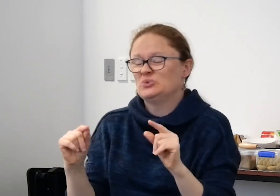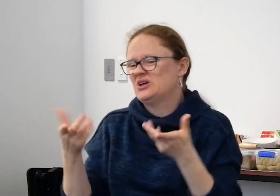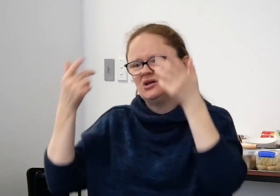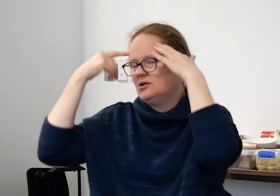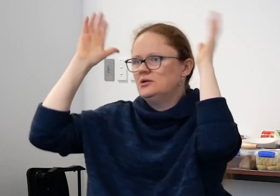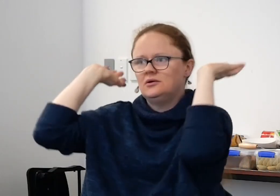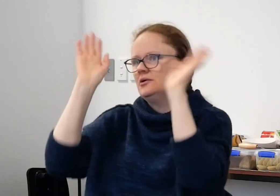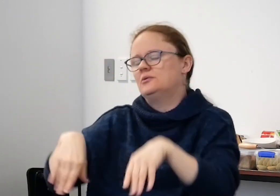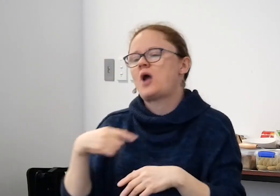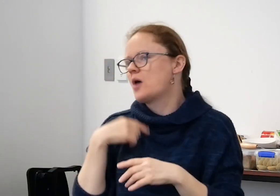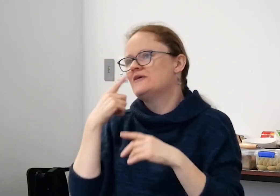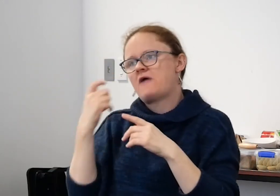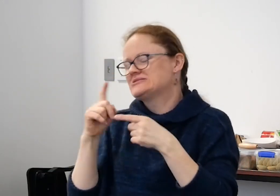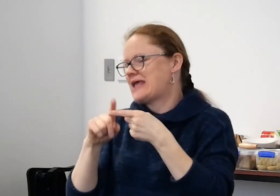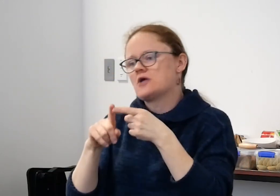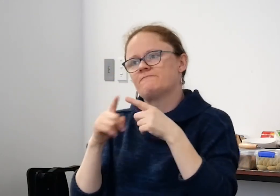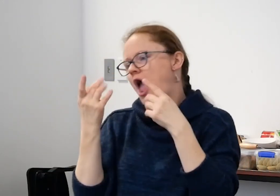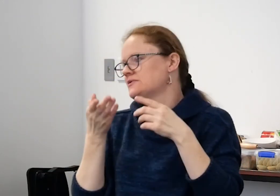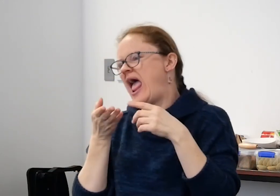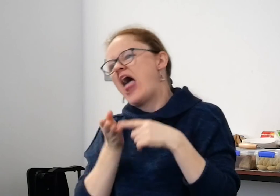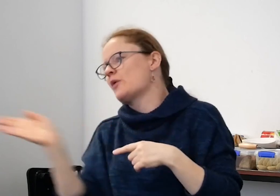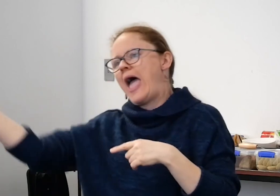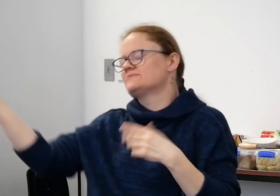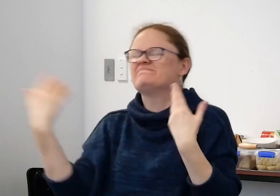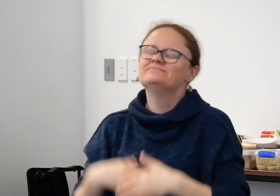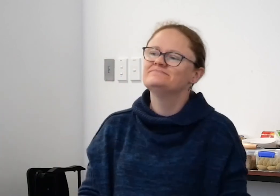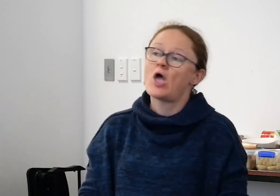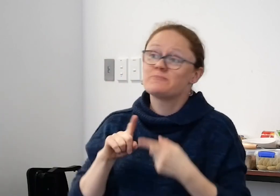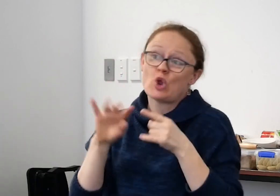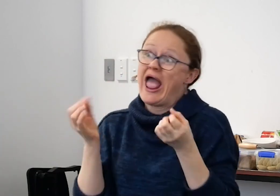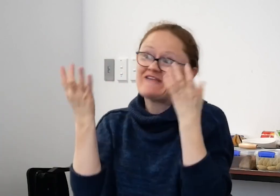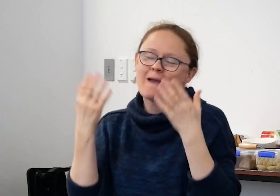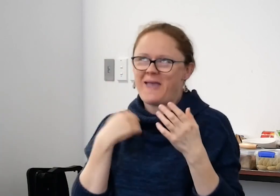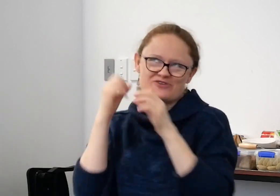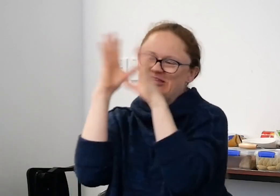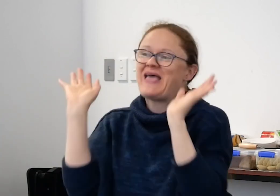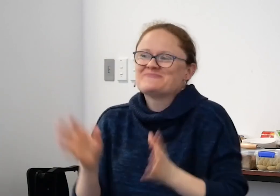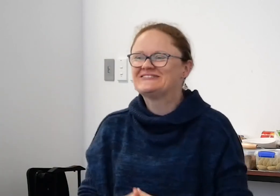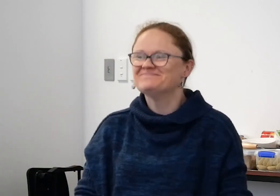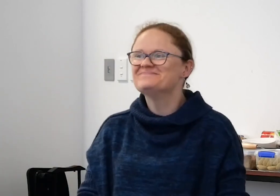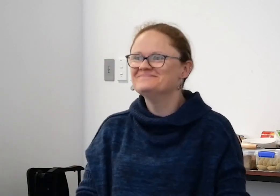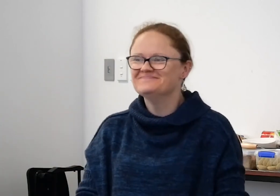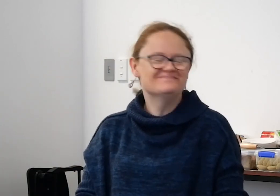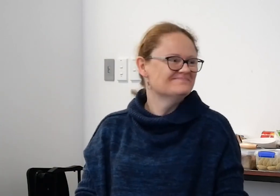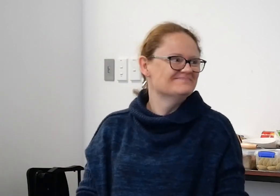So, unfortunately, there was nothing I could do. I tried to find another way but in the end I had to give up on that dream which was really sad.